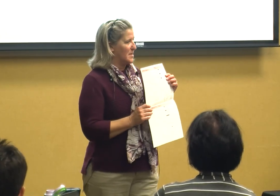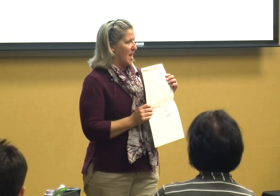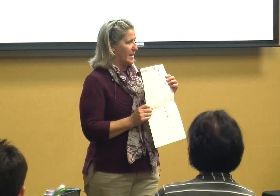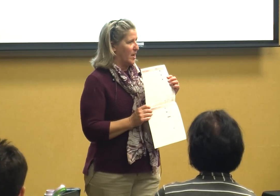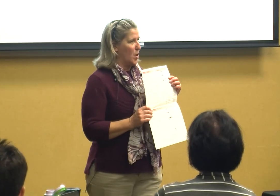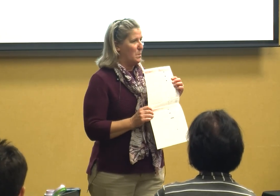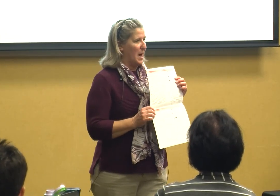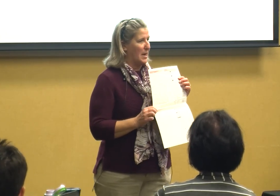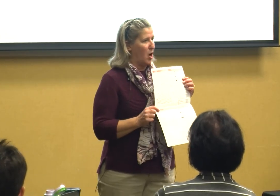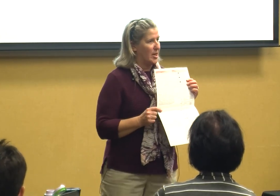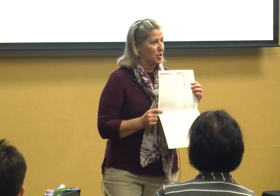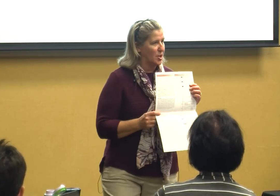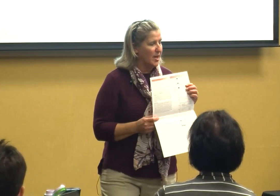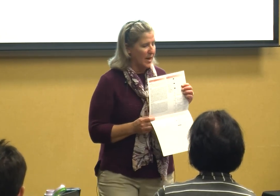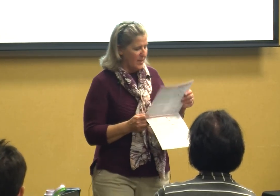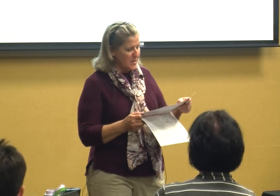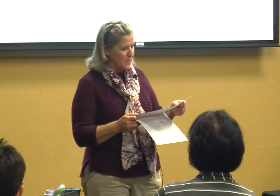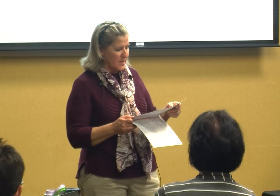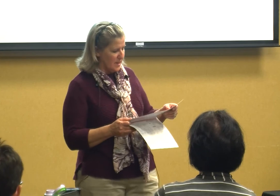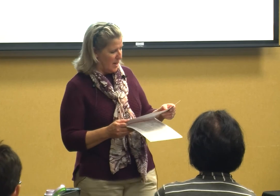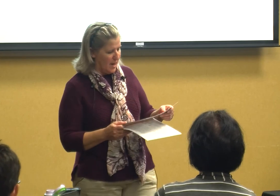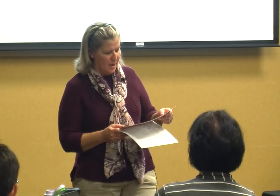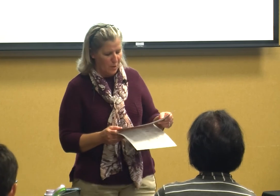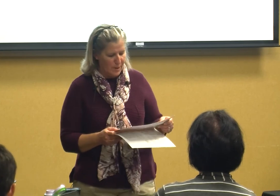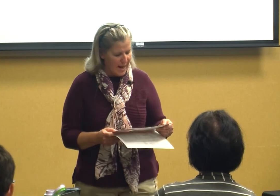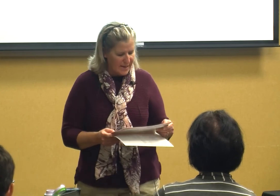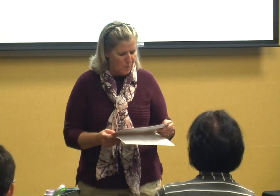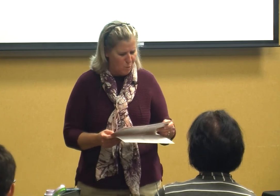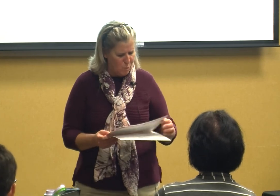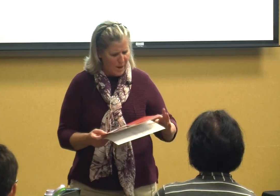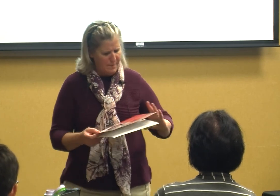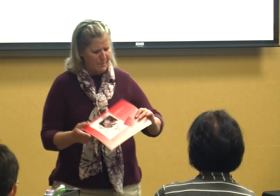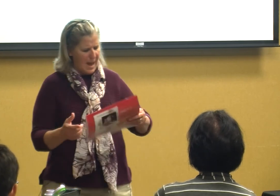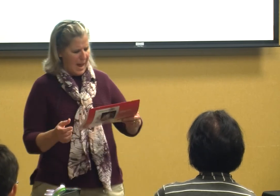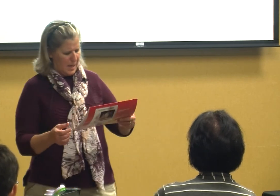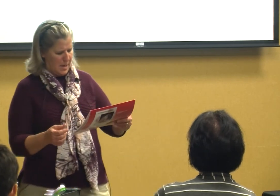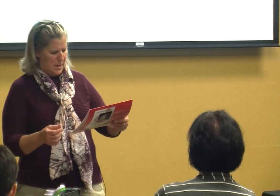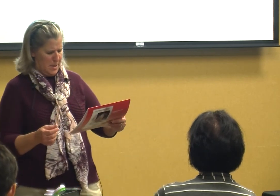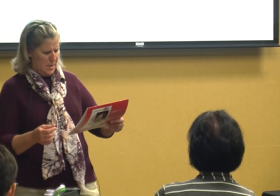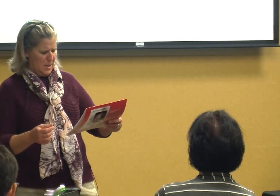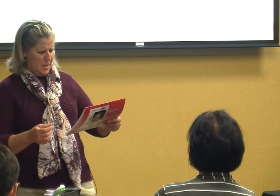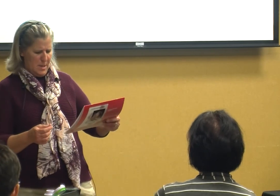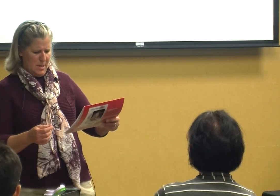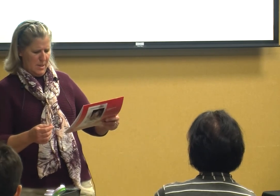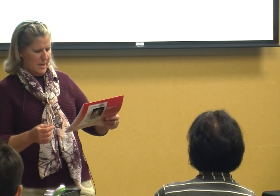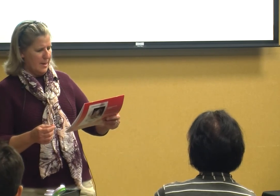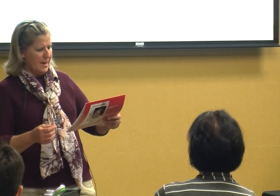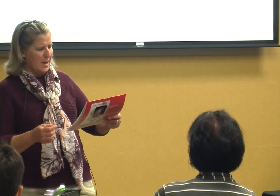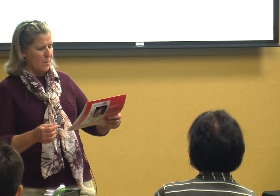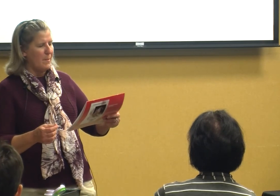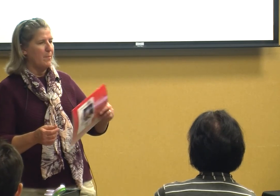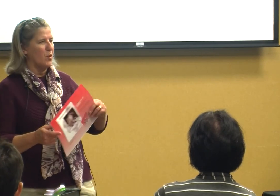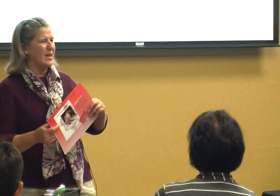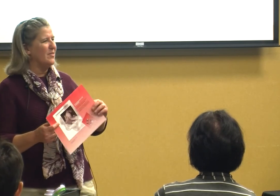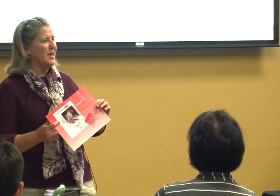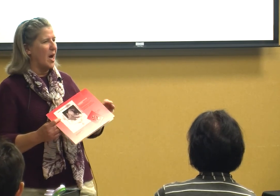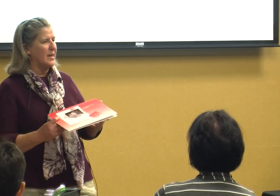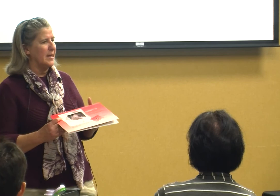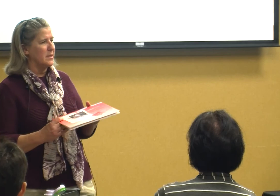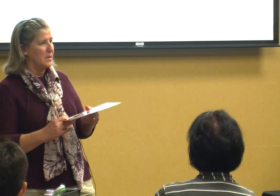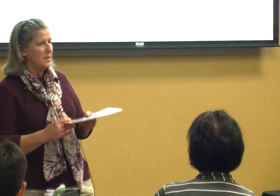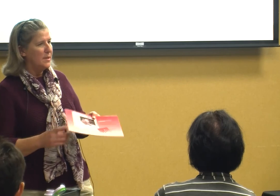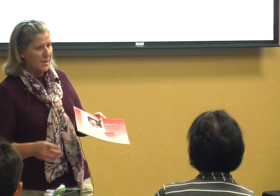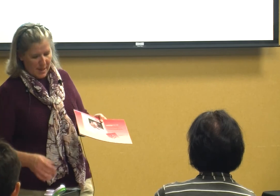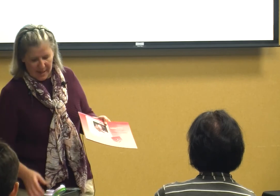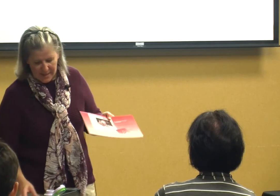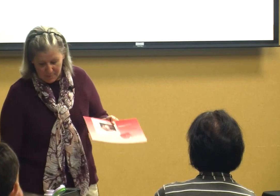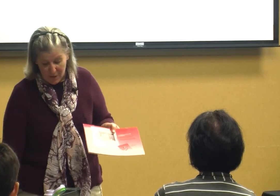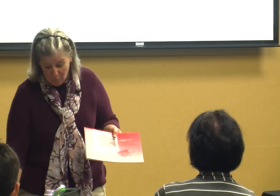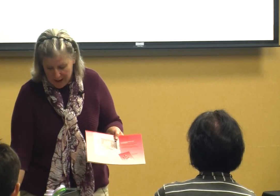like oh my gosh and this was created way back I can't remember in the 90s it's been around